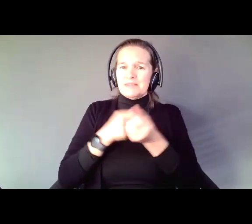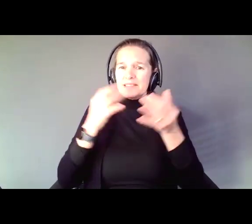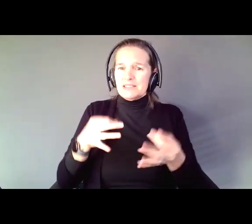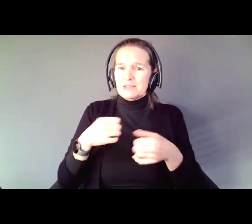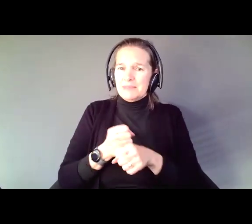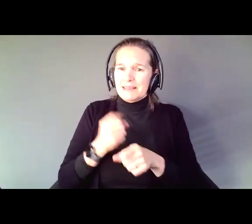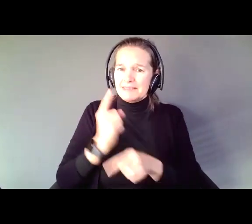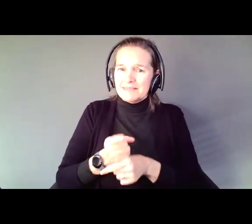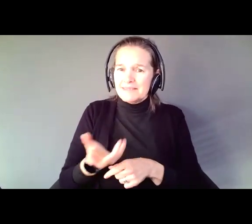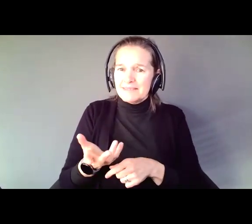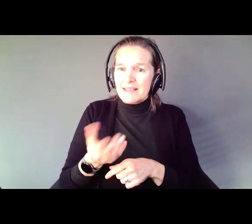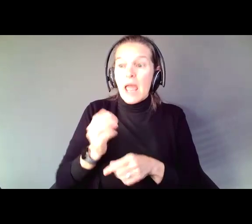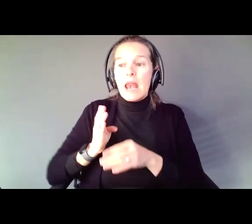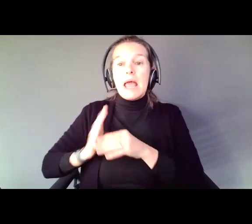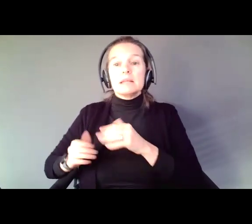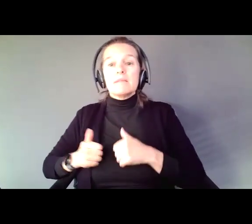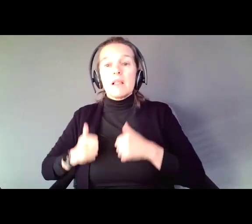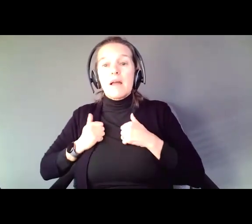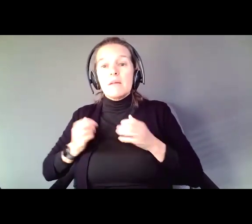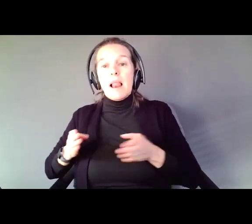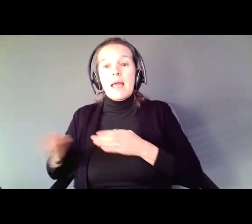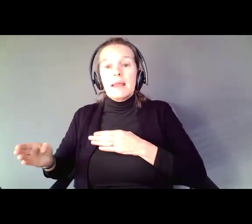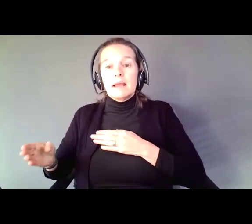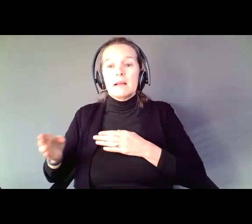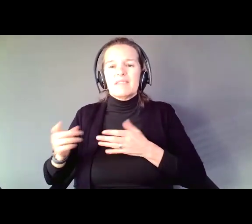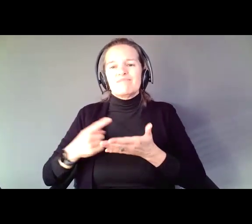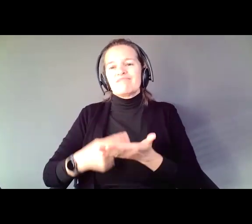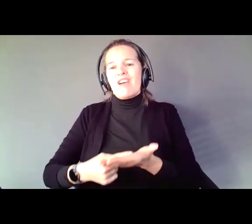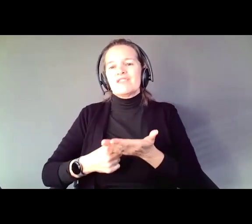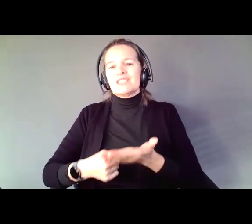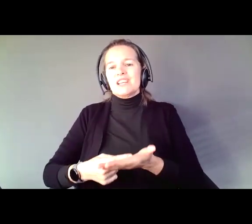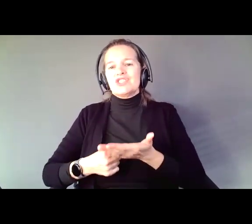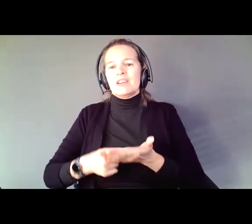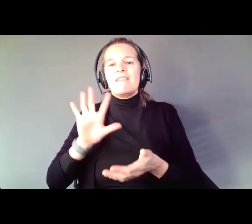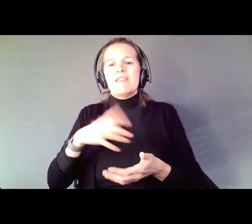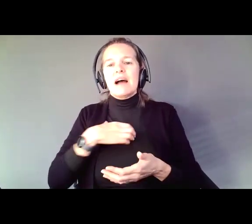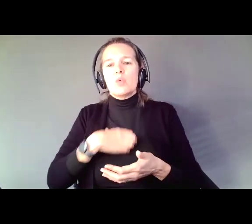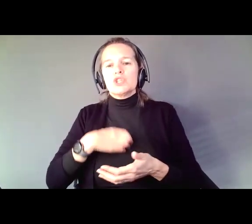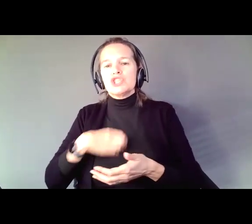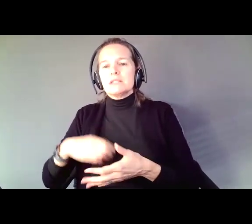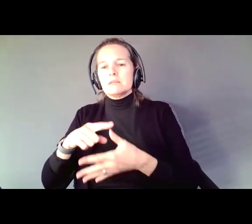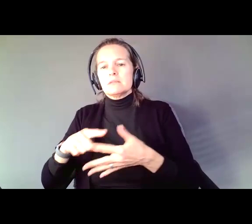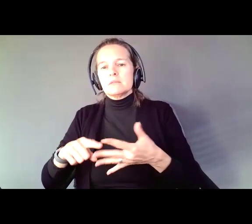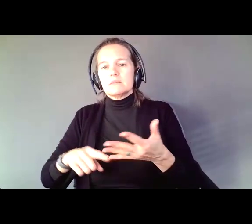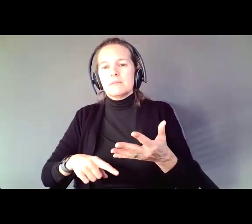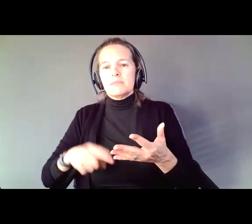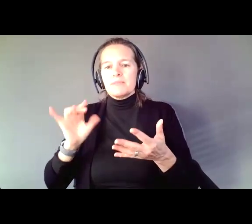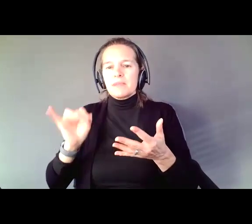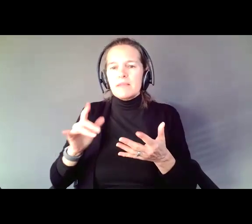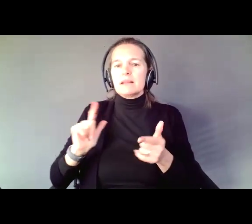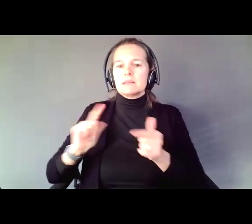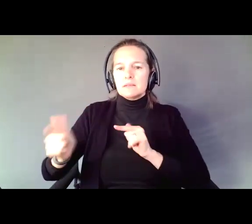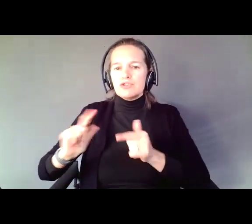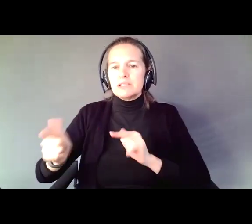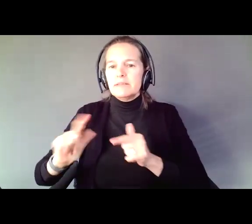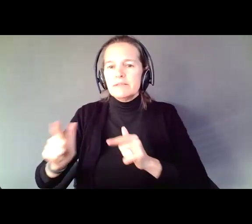Even end of life planning, things like the conversation and what's called five wishes. They are an Iterative Conversational Guide